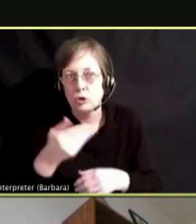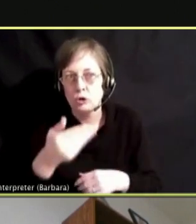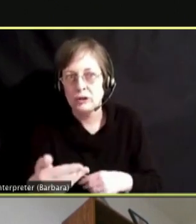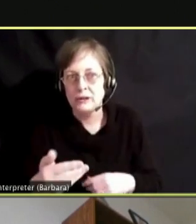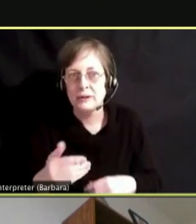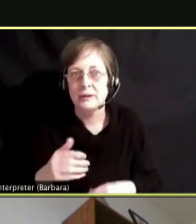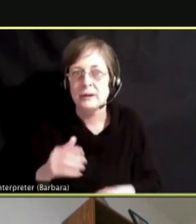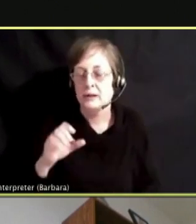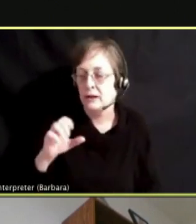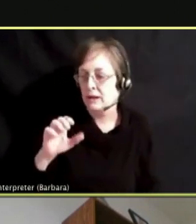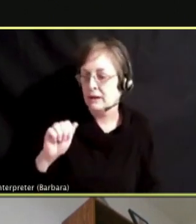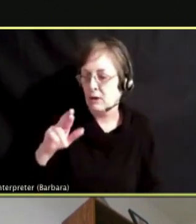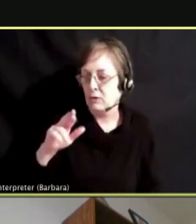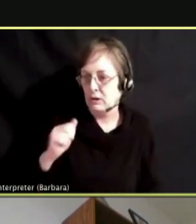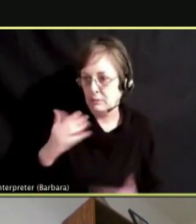THAT'S ONE THING WE HAVEN'T TALKED ABOUT.